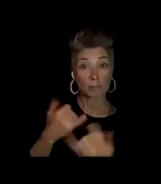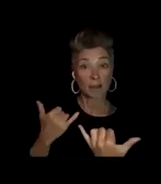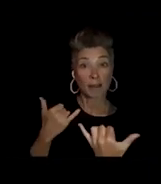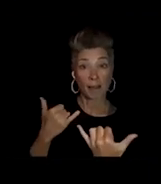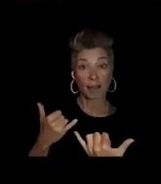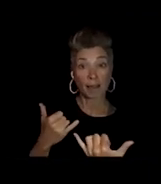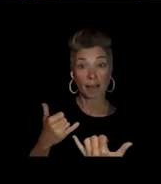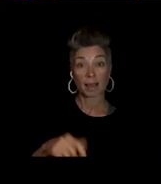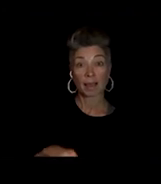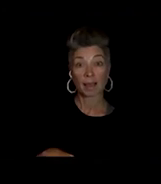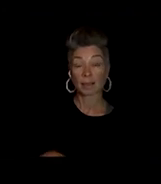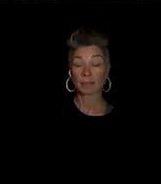For me,